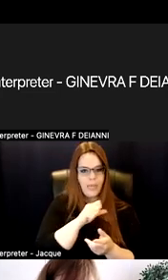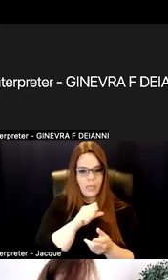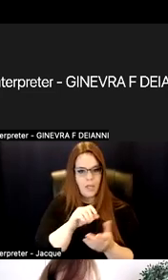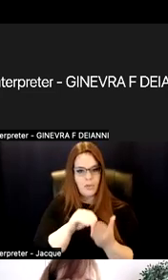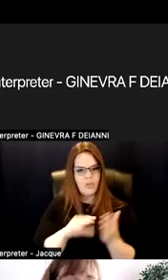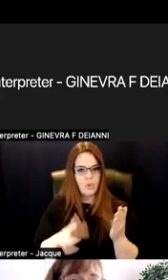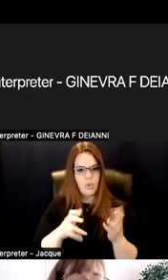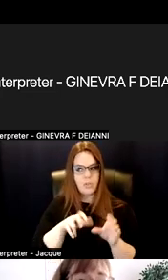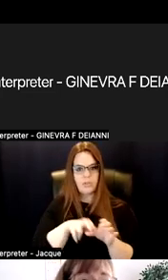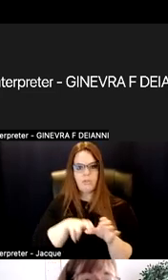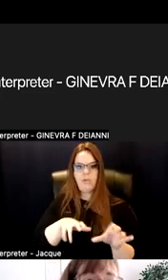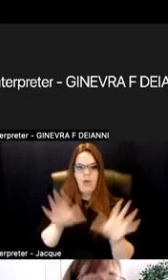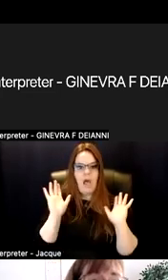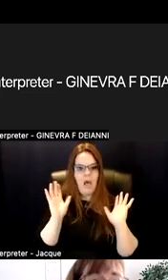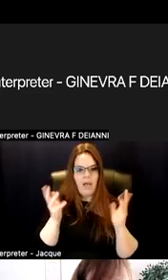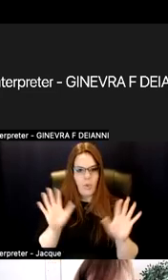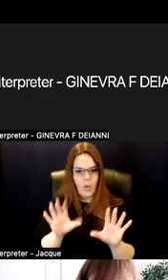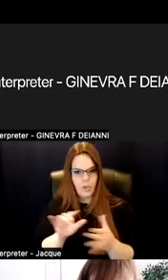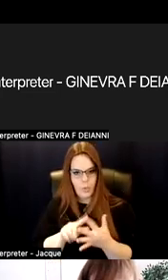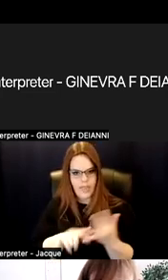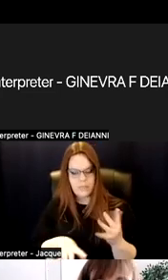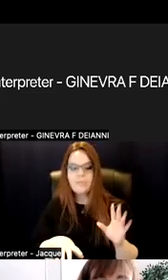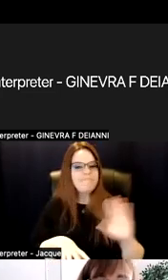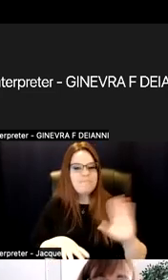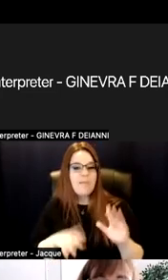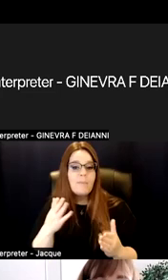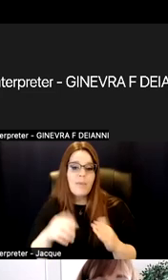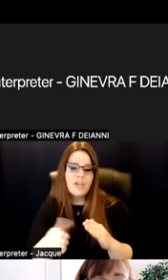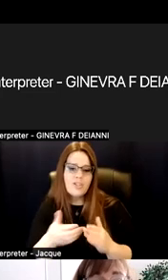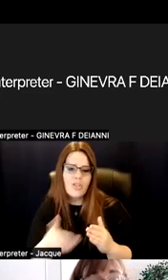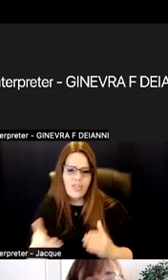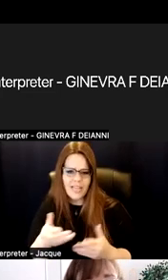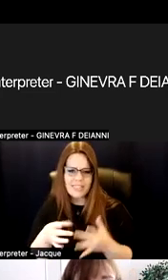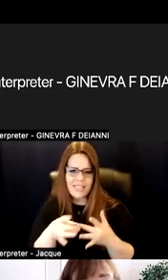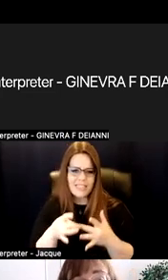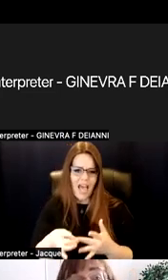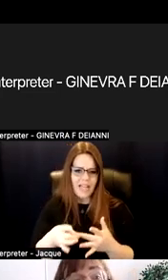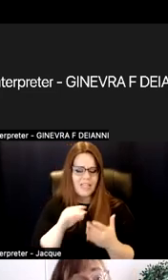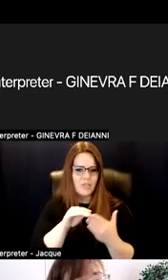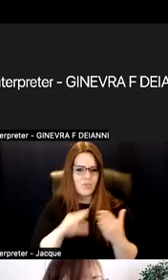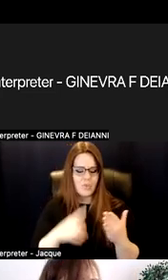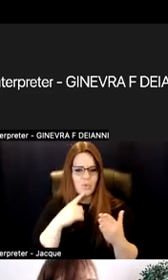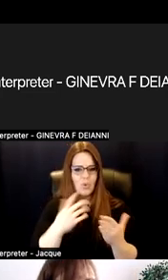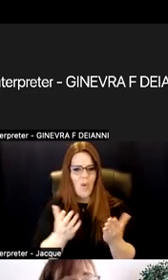That there may be other lying factors that are guiding that student to ask for not doing that step,